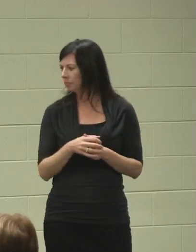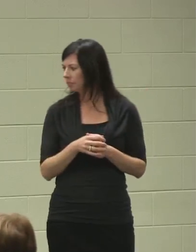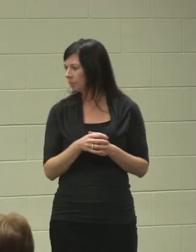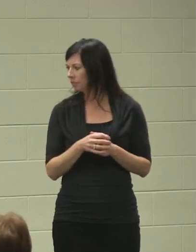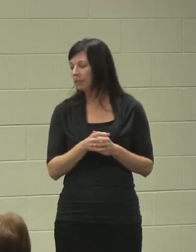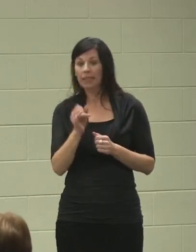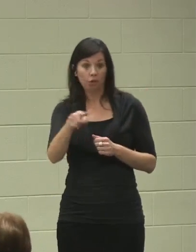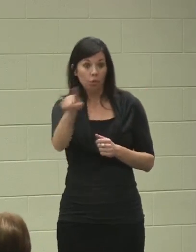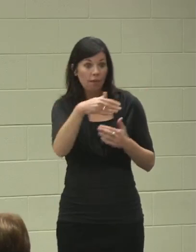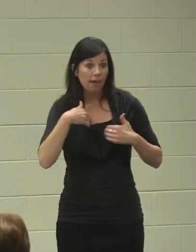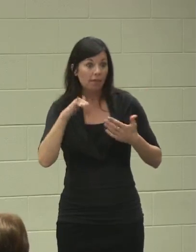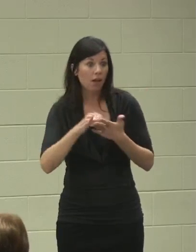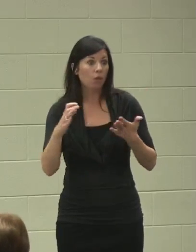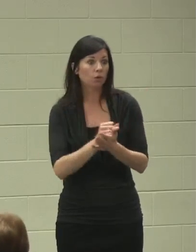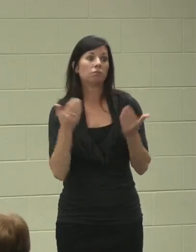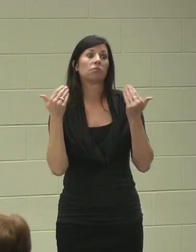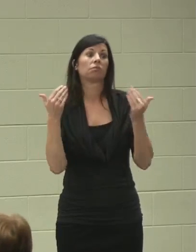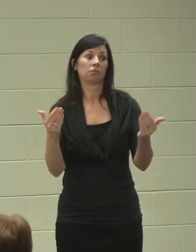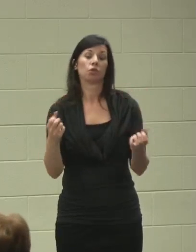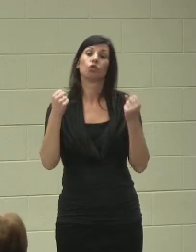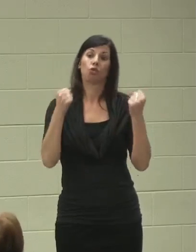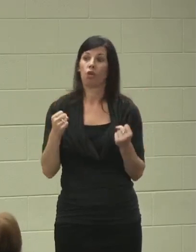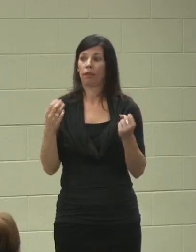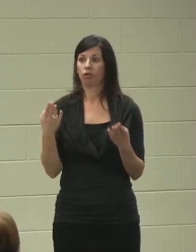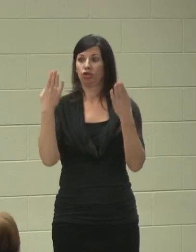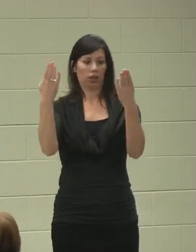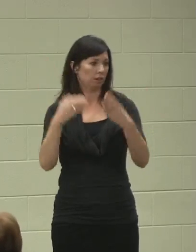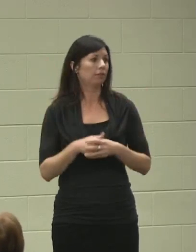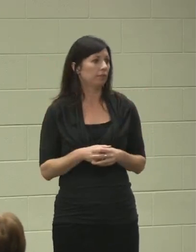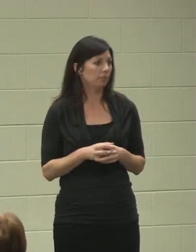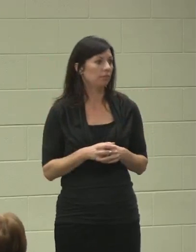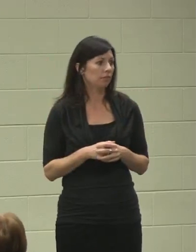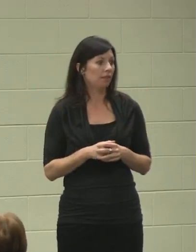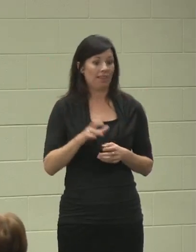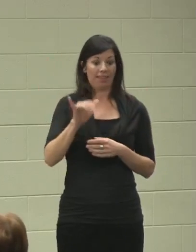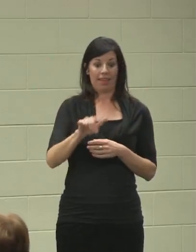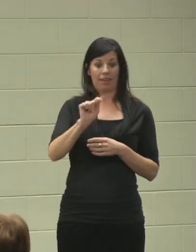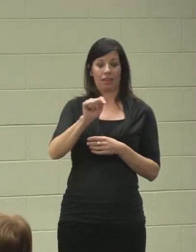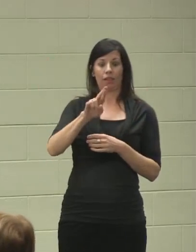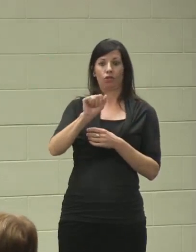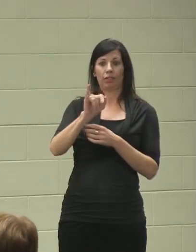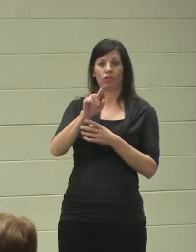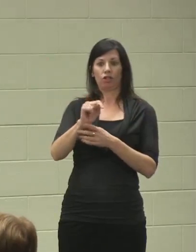I strongly suggest it, because it really gave us an opportunity to see where his strengths were,